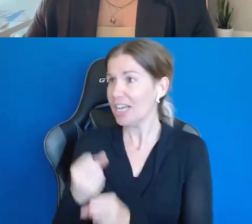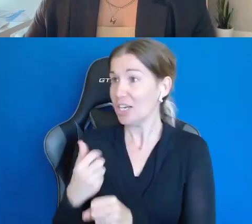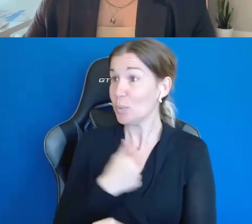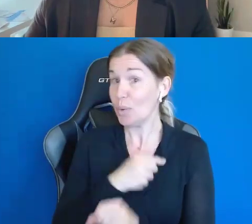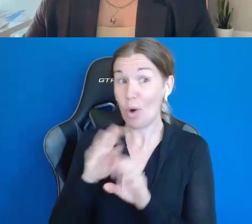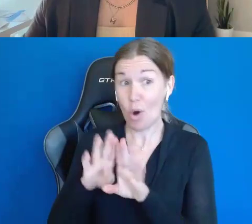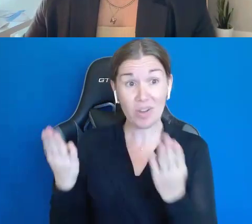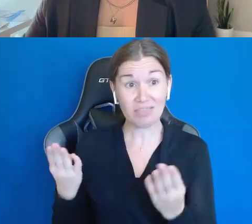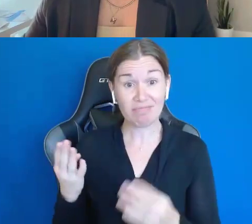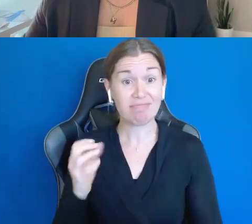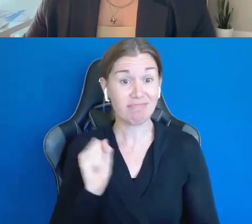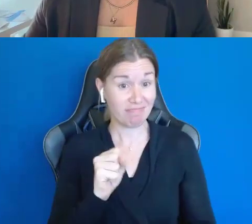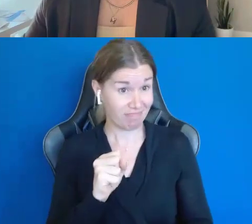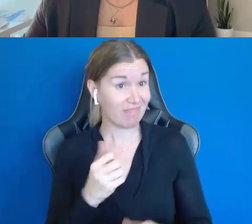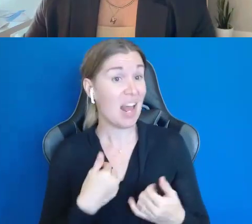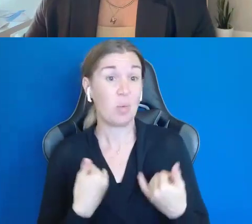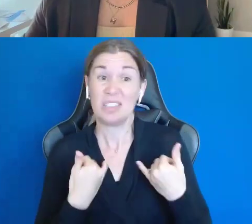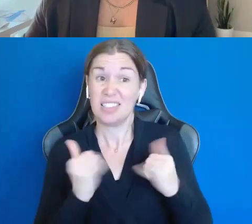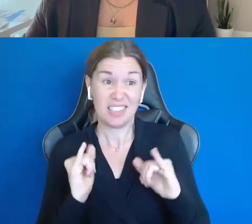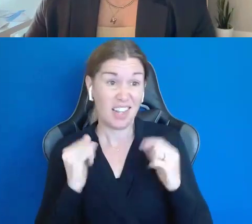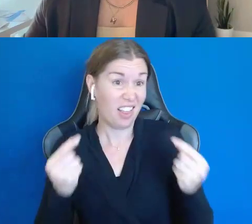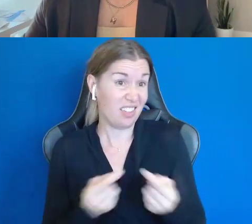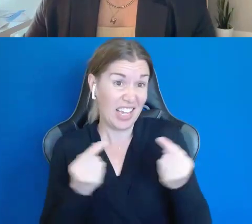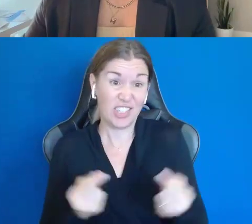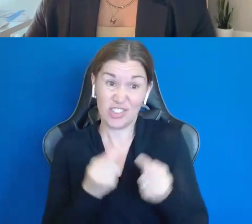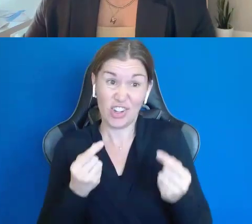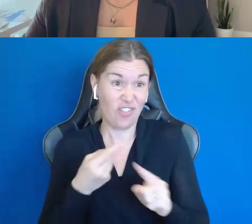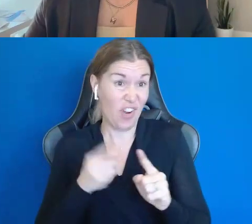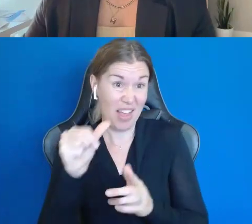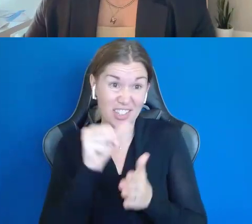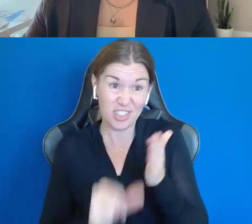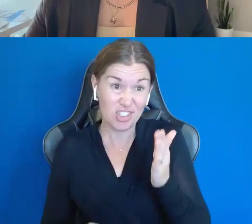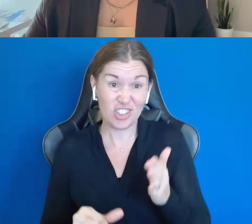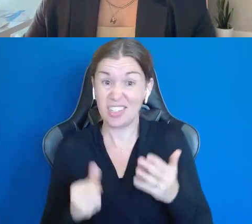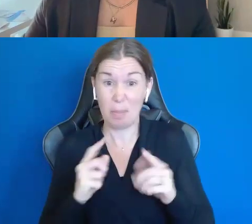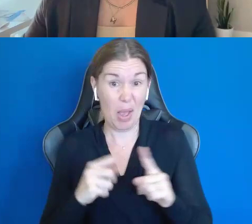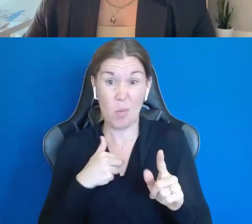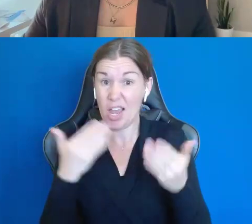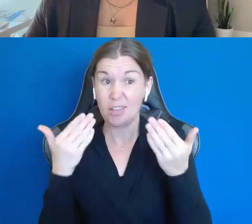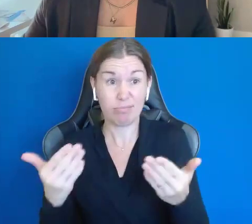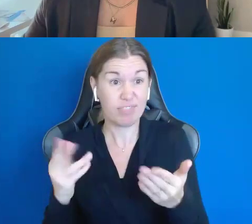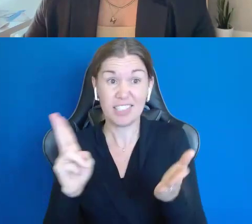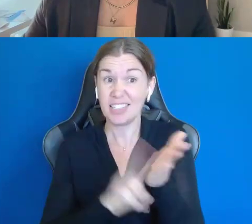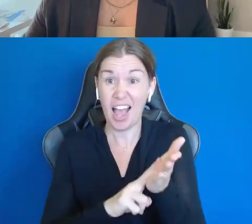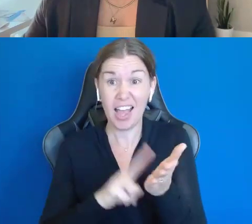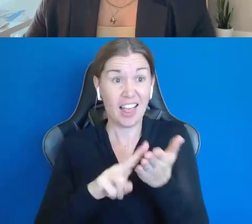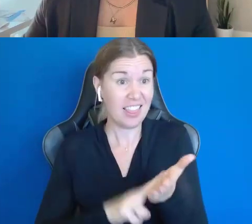I was actually still on crutches from that surgery. Signed on a lease, and that was it!